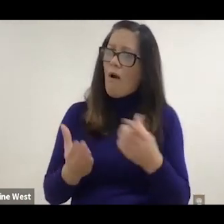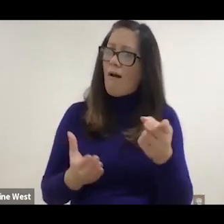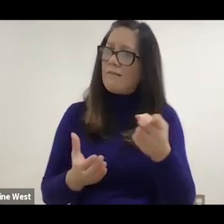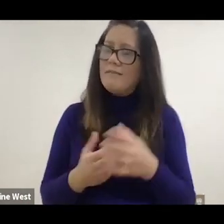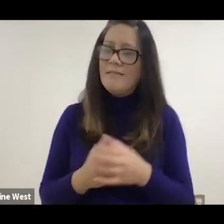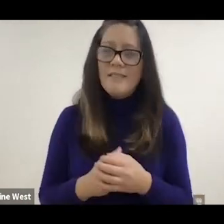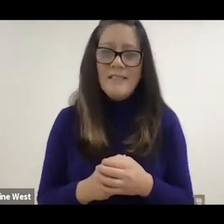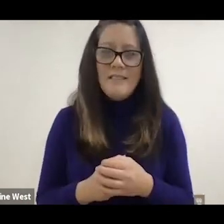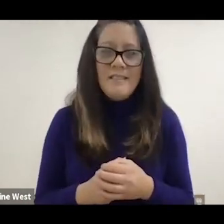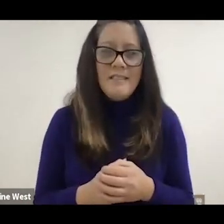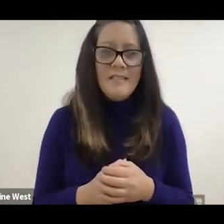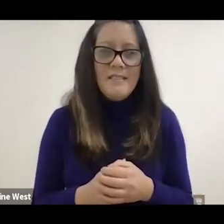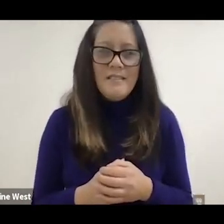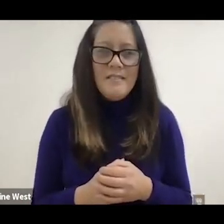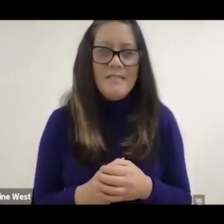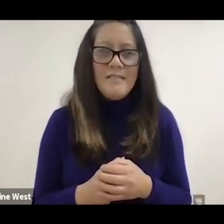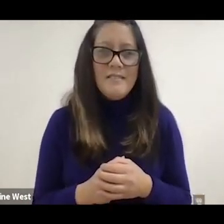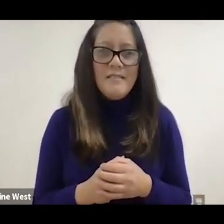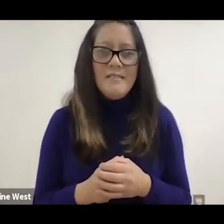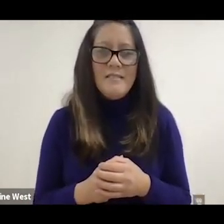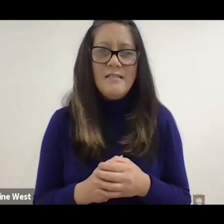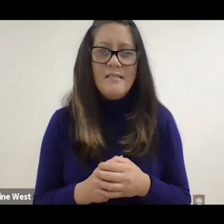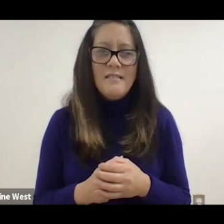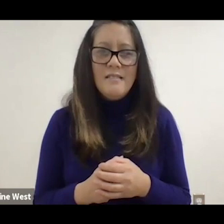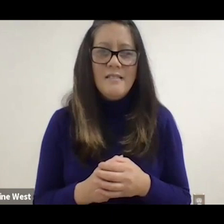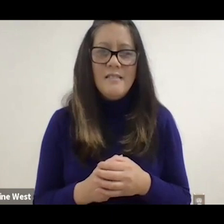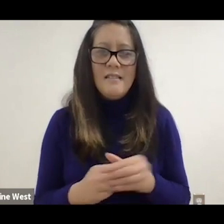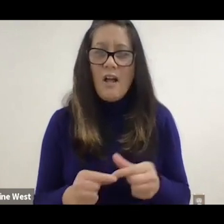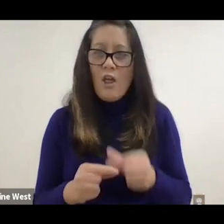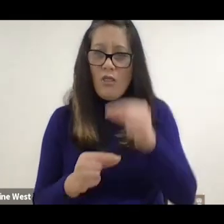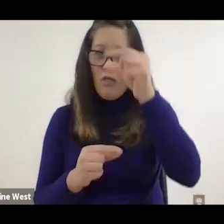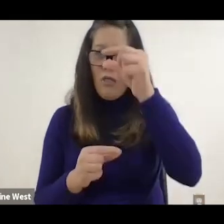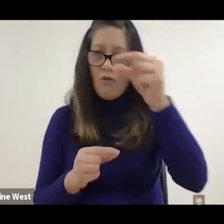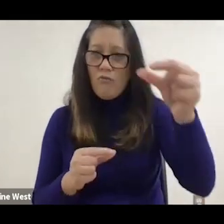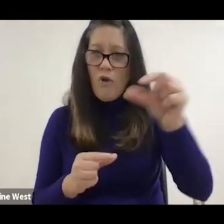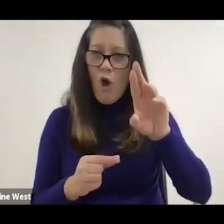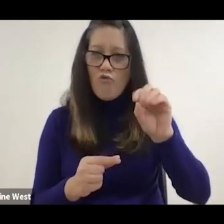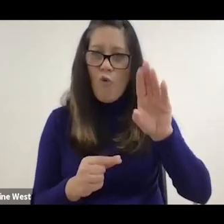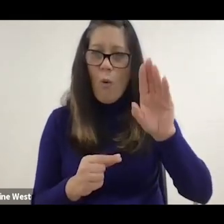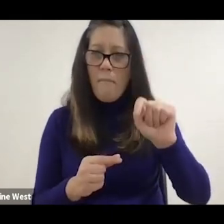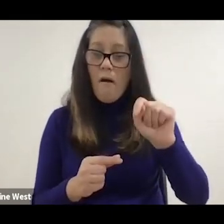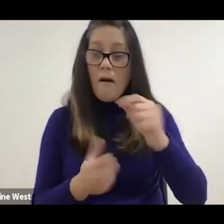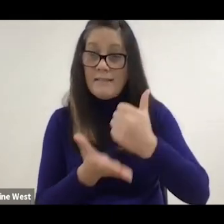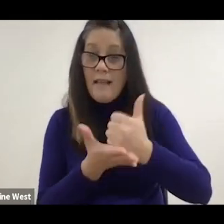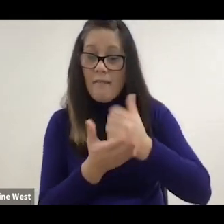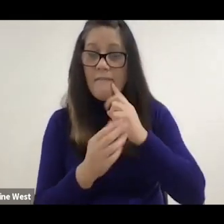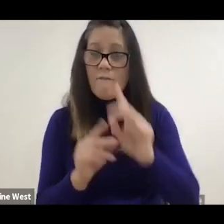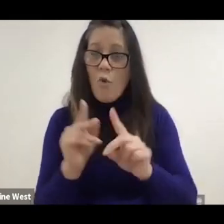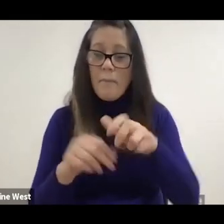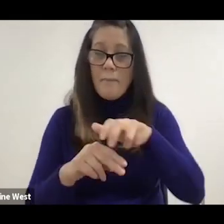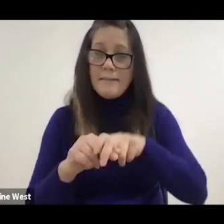So I think the robot would be really helpful for people sitting in chairs. and still want to